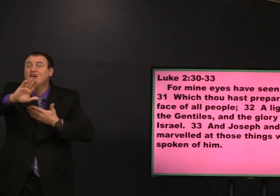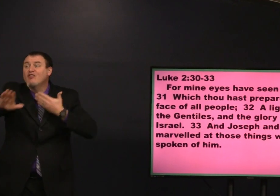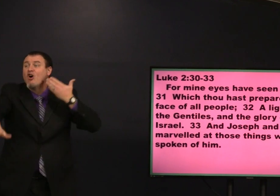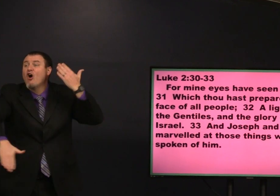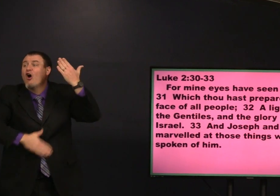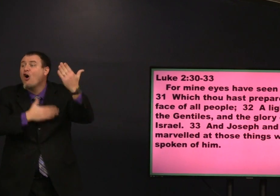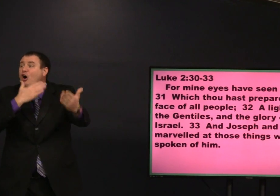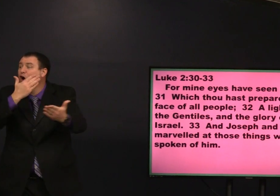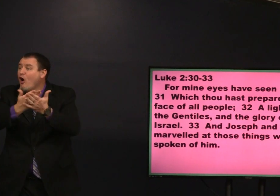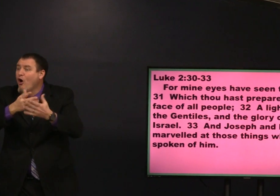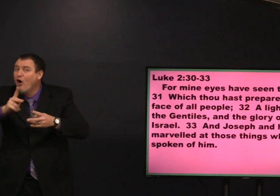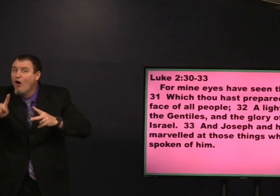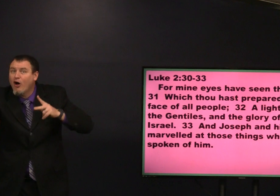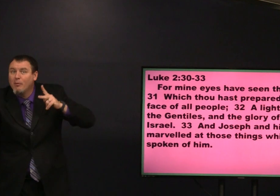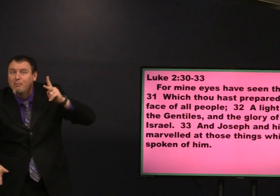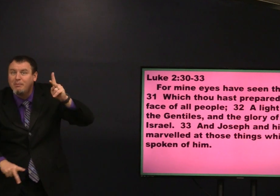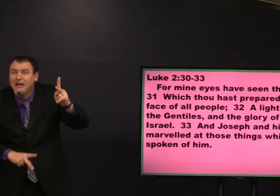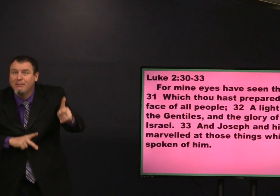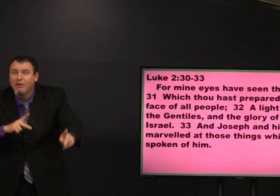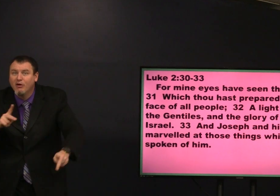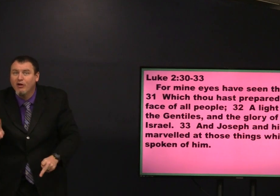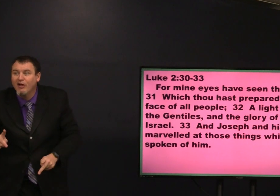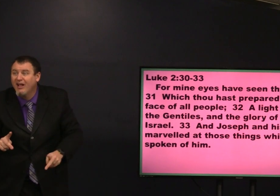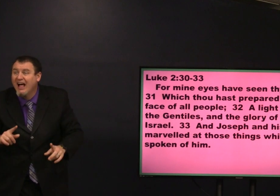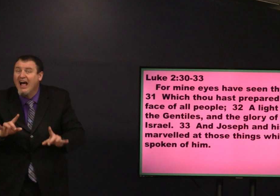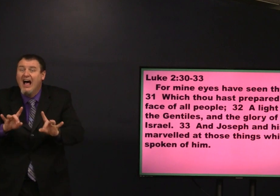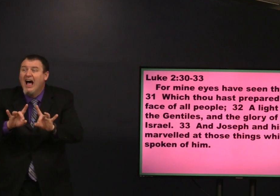which thou has prepared before the face of all people